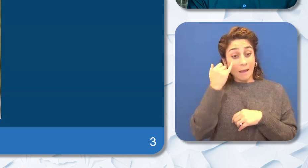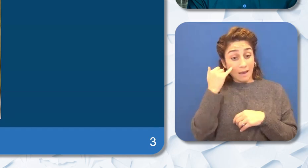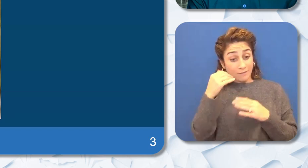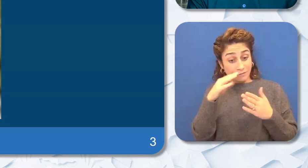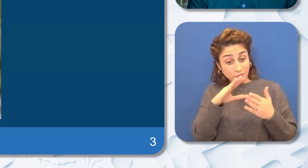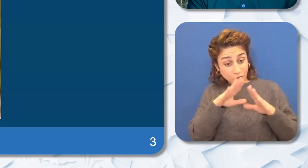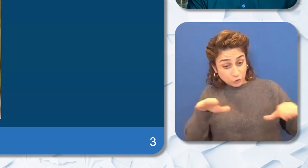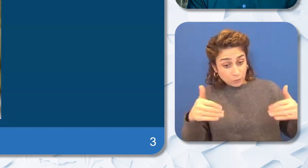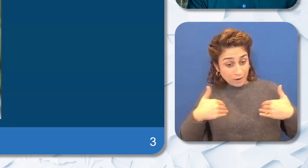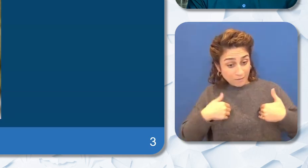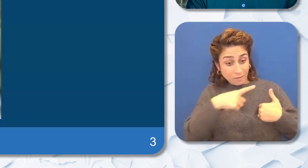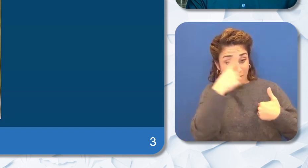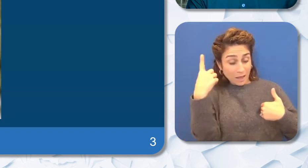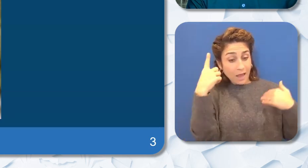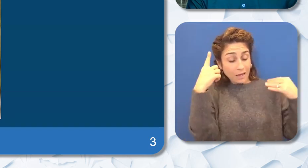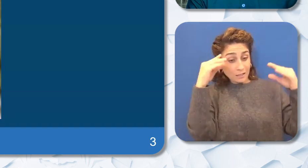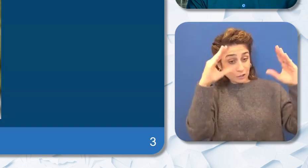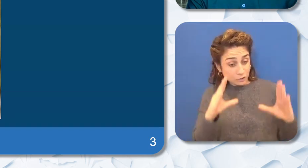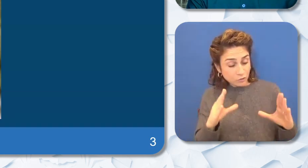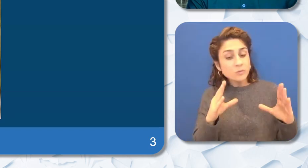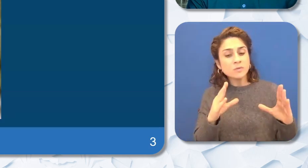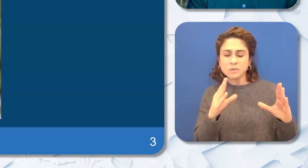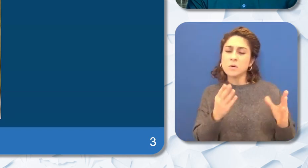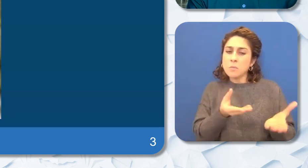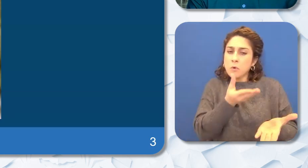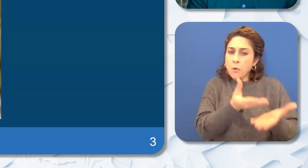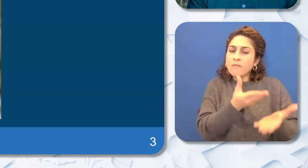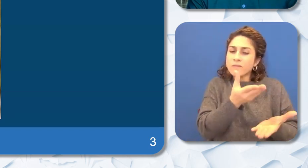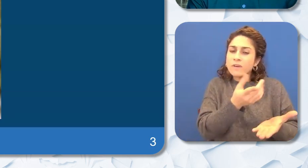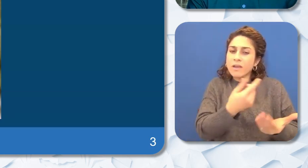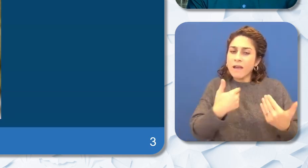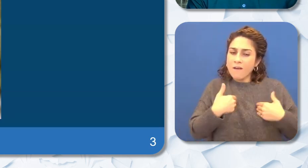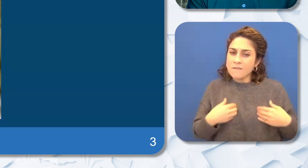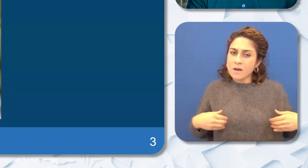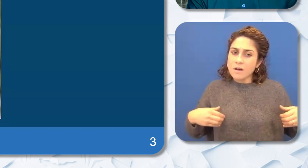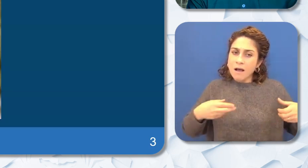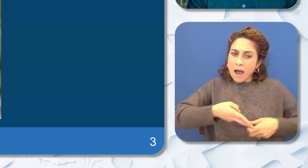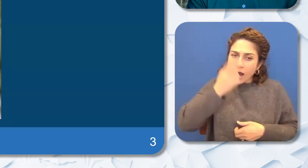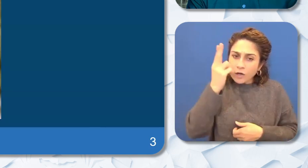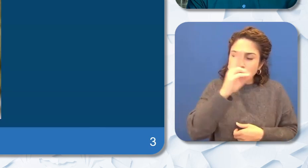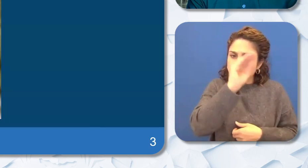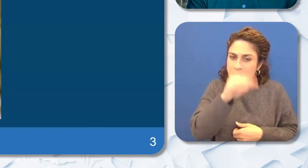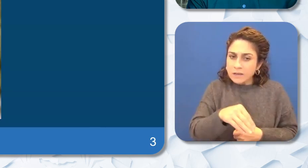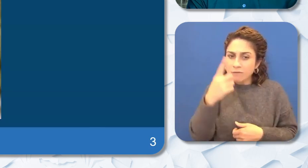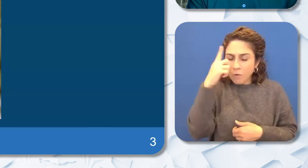educational journey they are proven to have higher chances of success through increased test scores